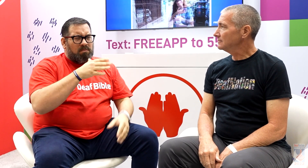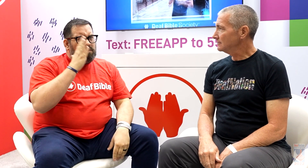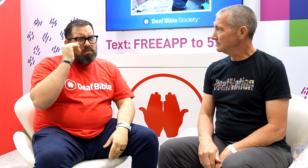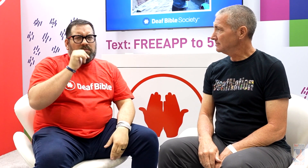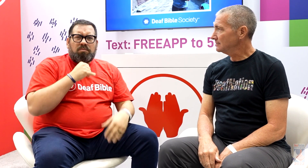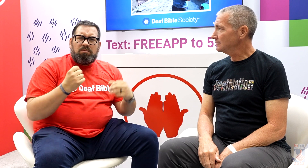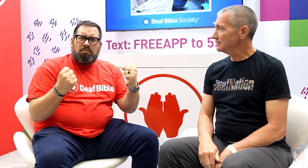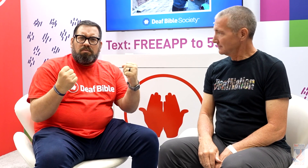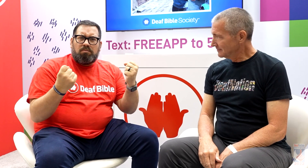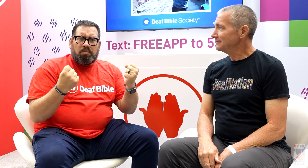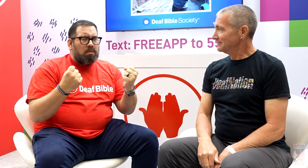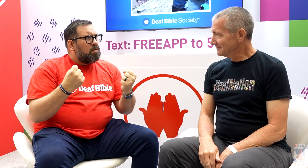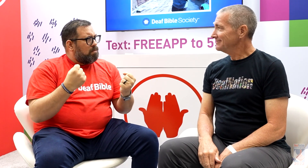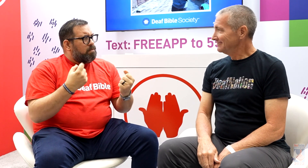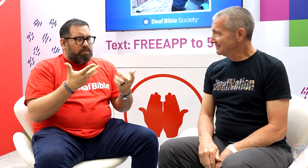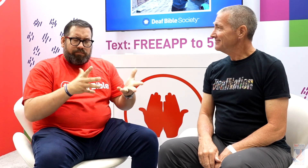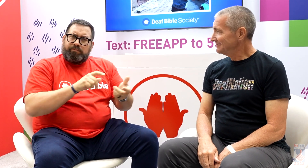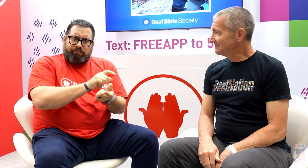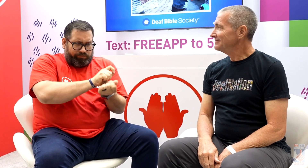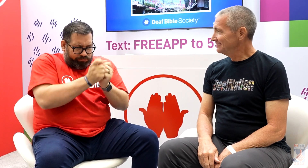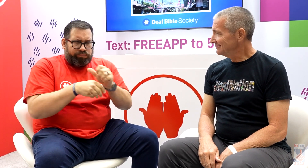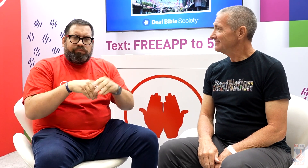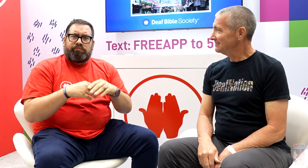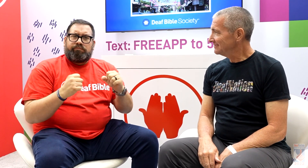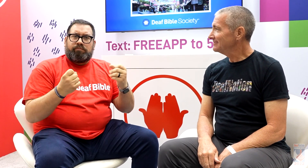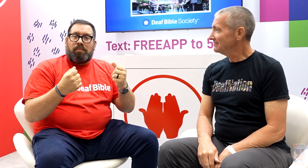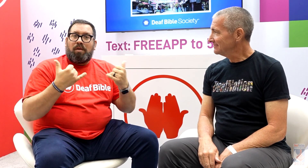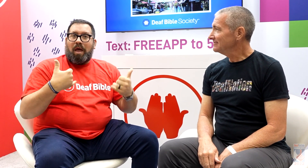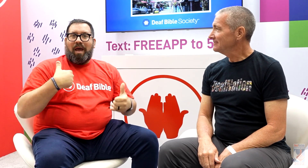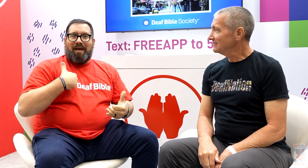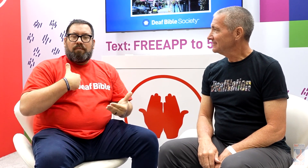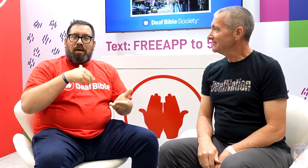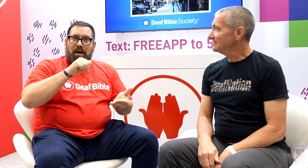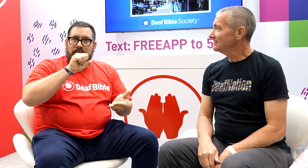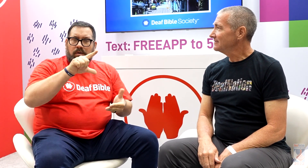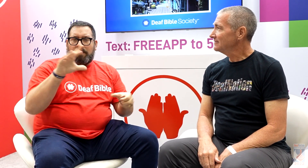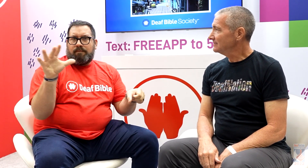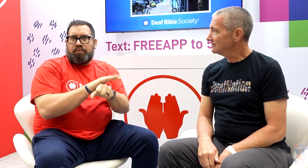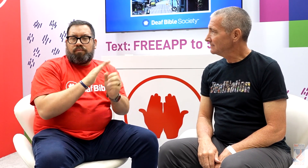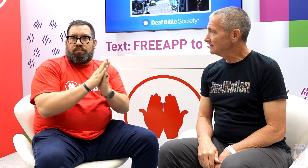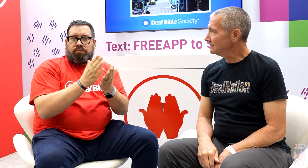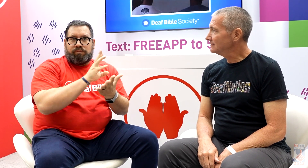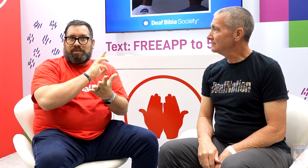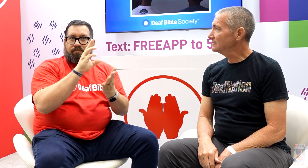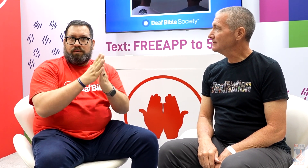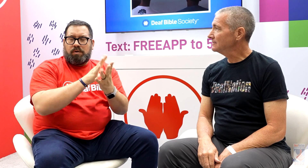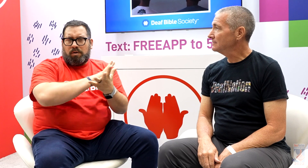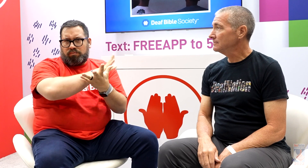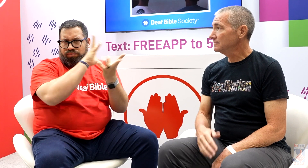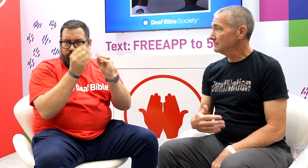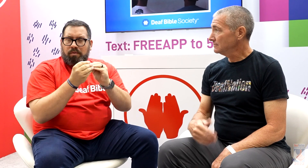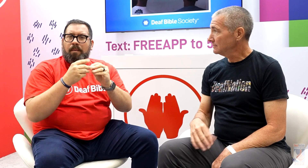why not translate it into sign language. So now we have the full Bible, all 66 books, available in sign language and